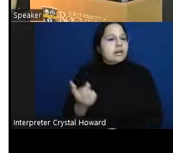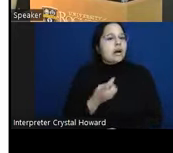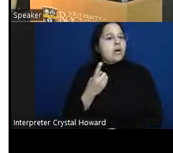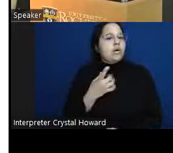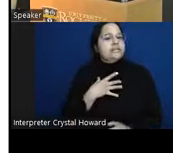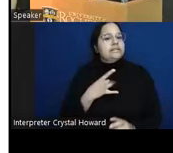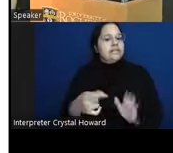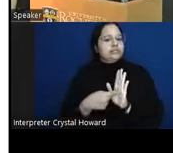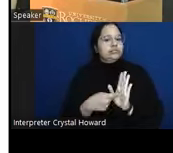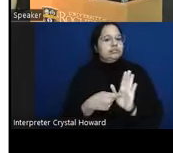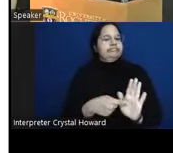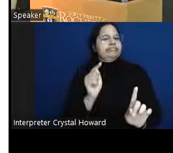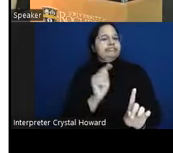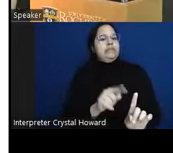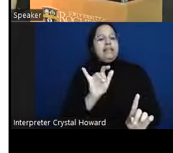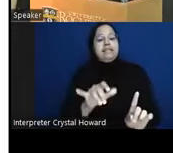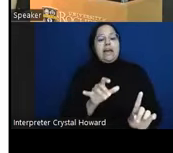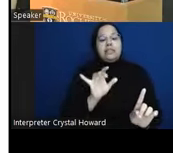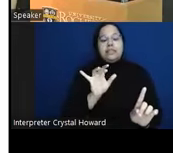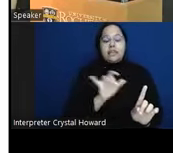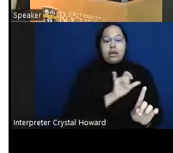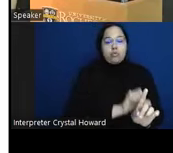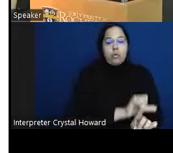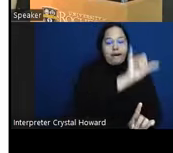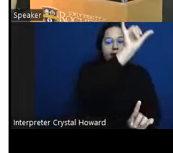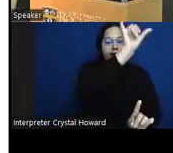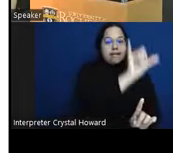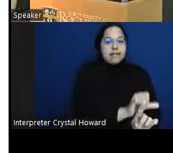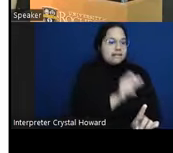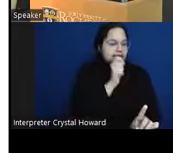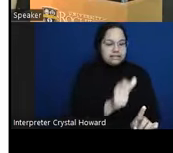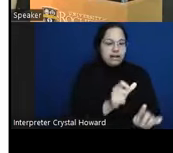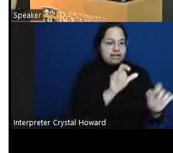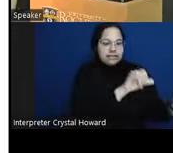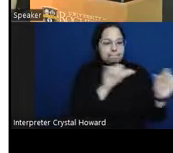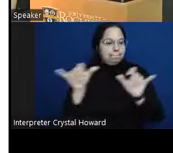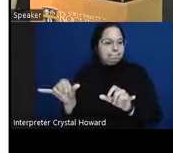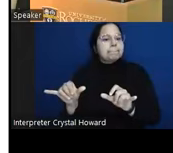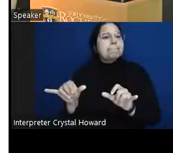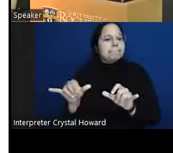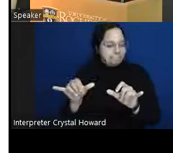are not the same uh the rates are much higher for Hispanic men we're just seeing an increase